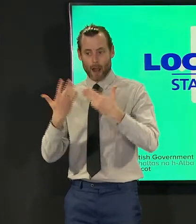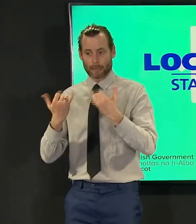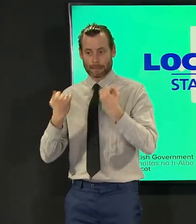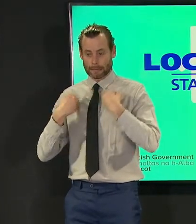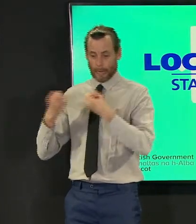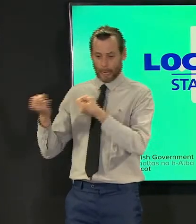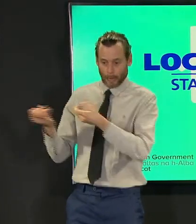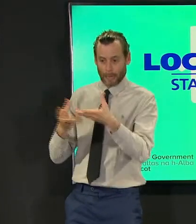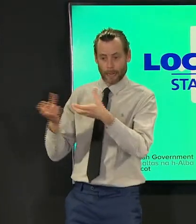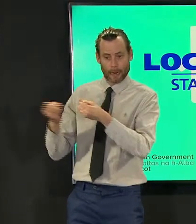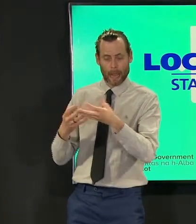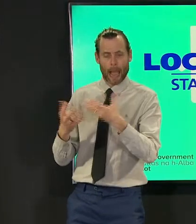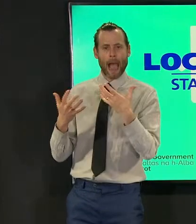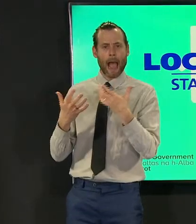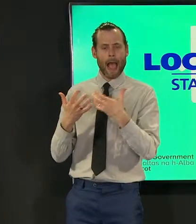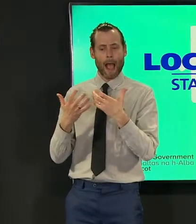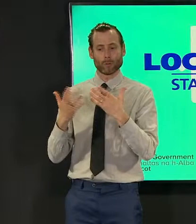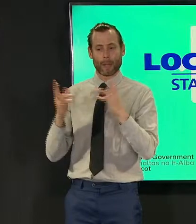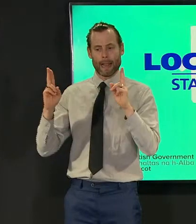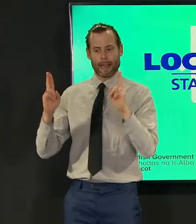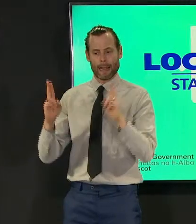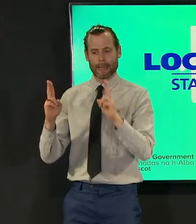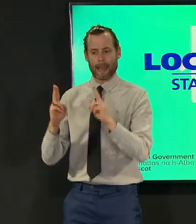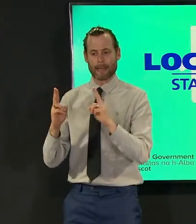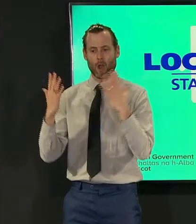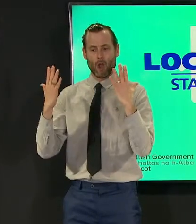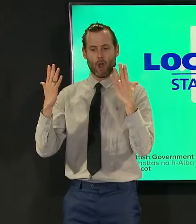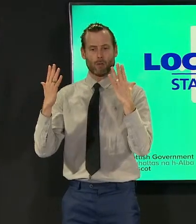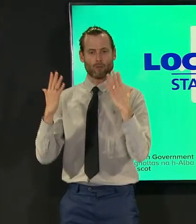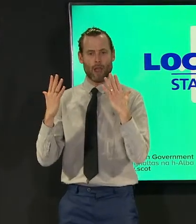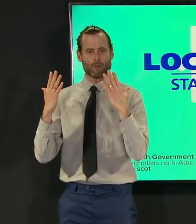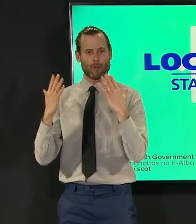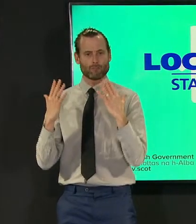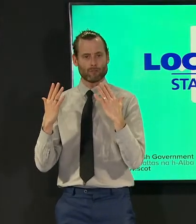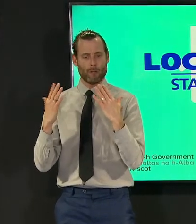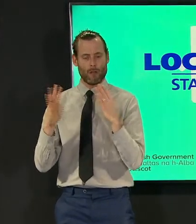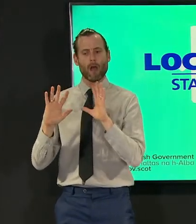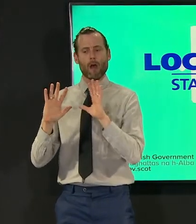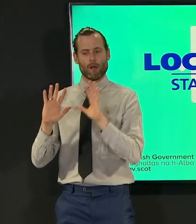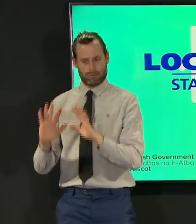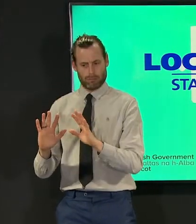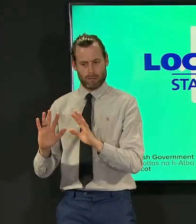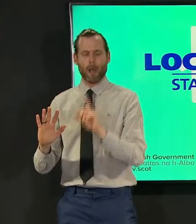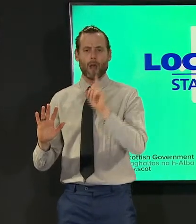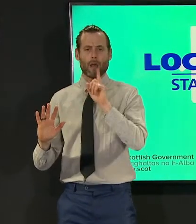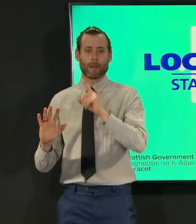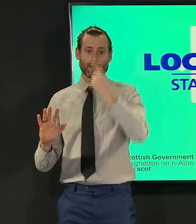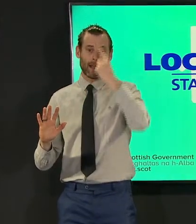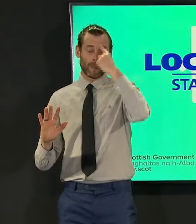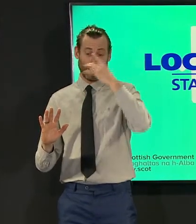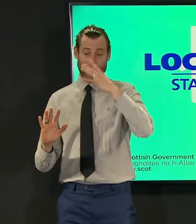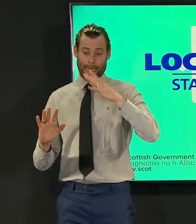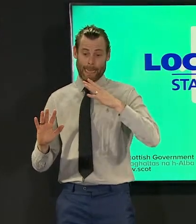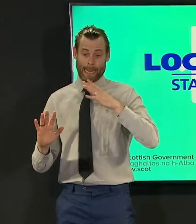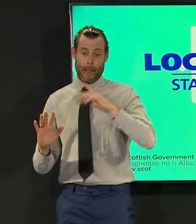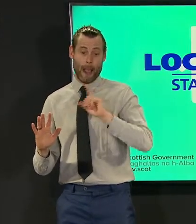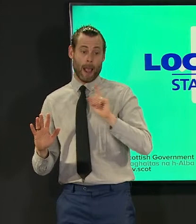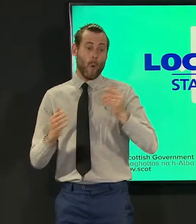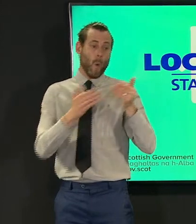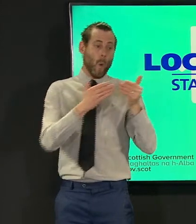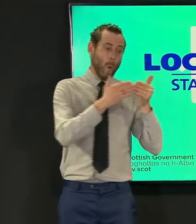turn up the dial but not at an equal level on how we slowly begin to bring back our health service